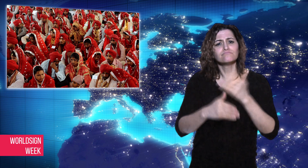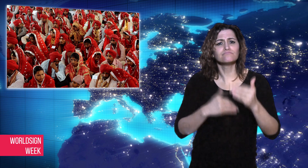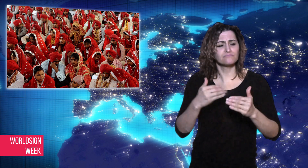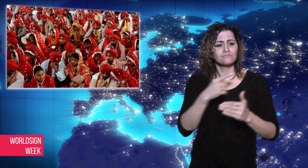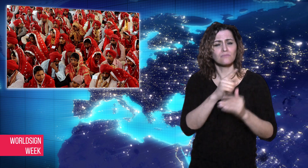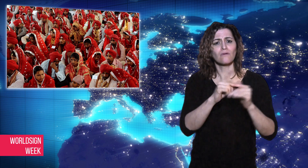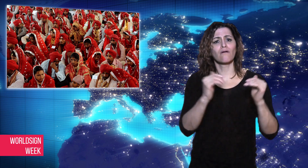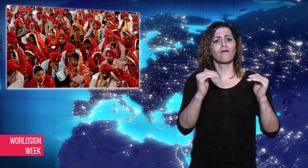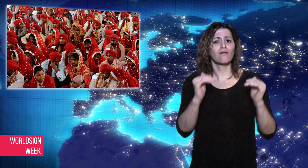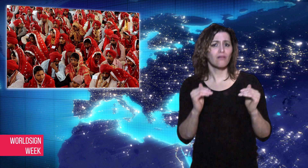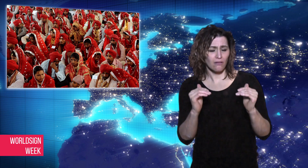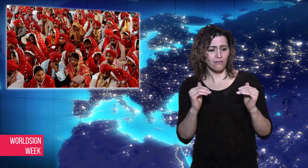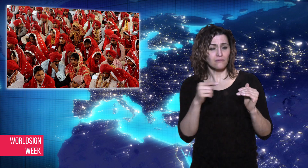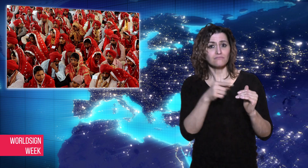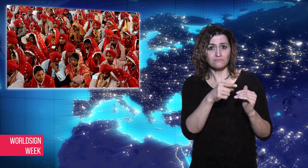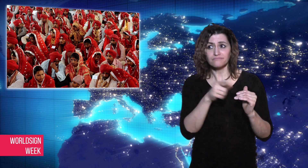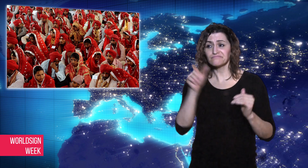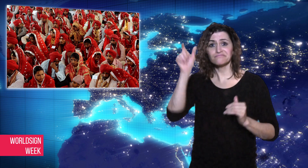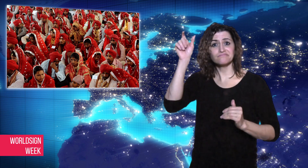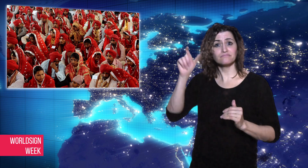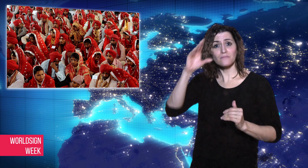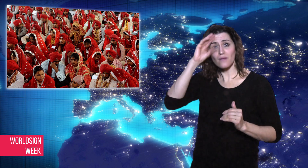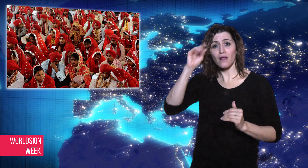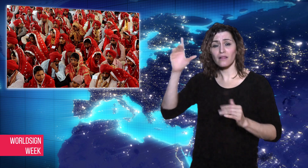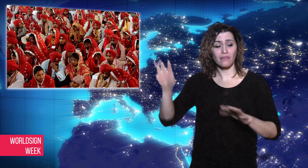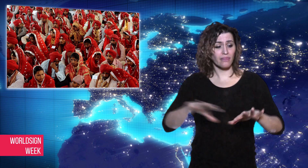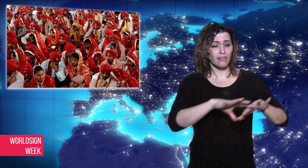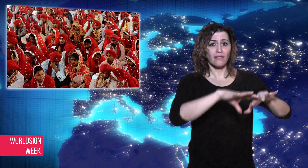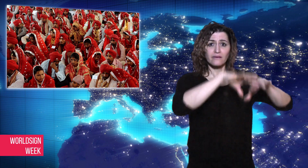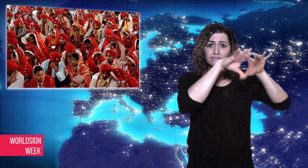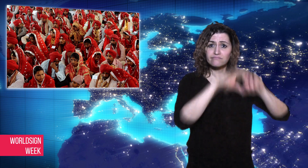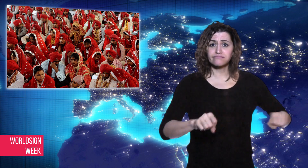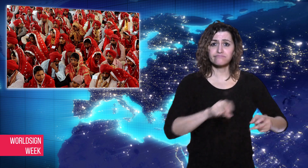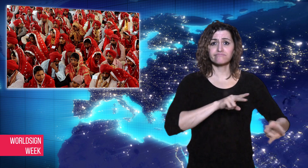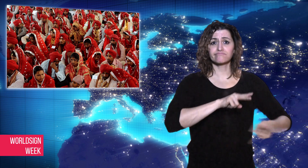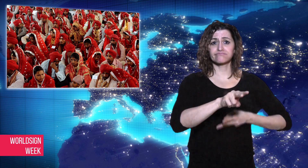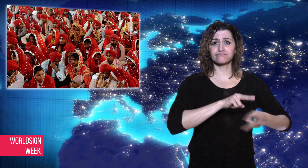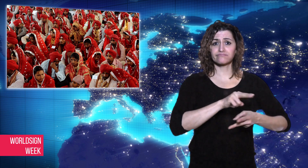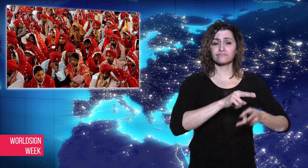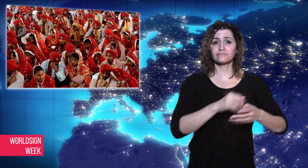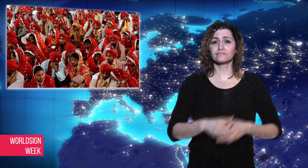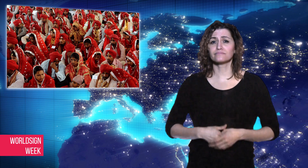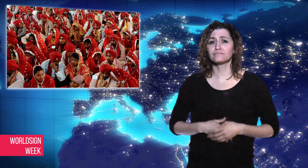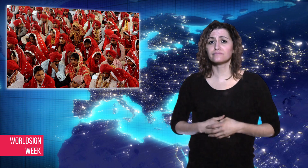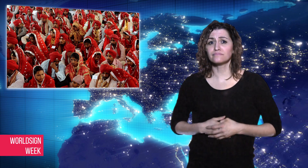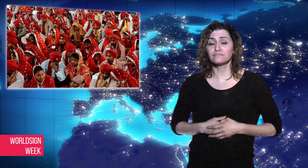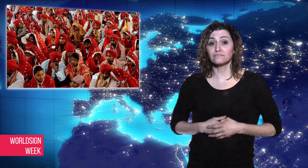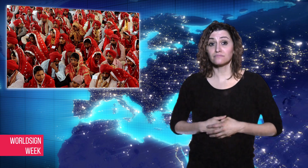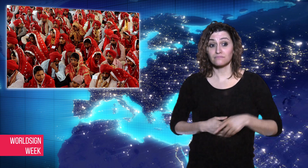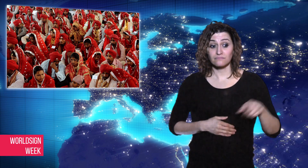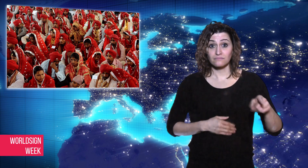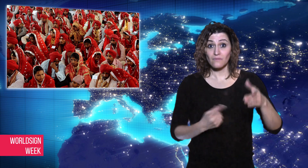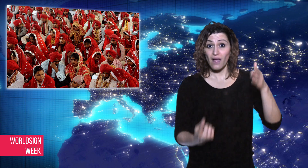not challenged. A High Court had